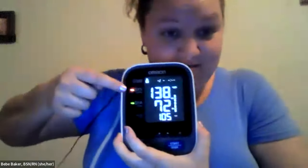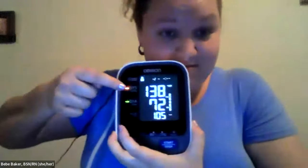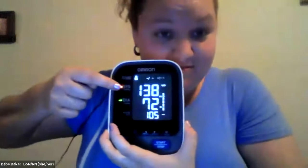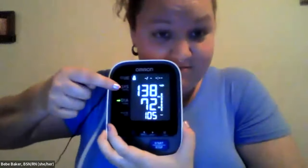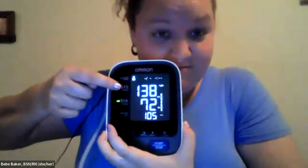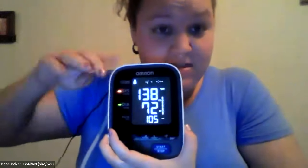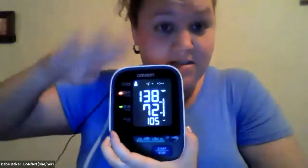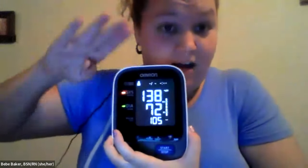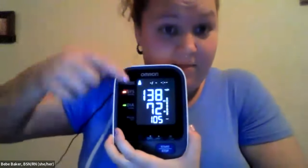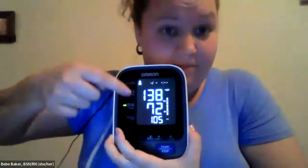Cristine Saunders: So, here it is.